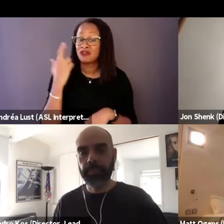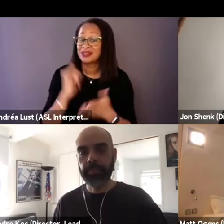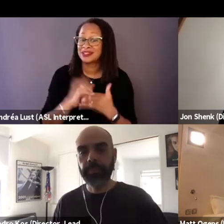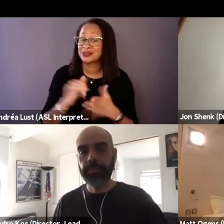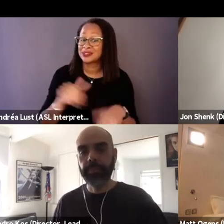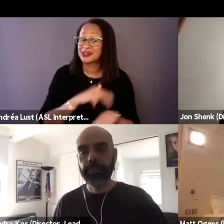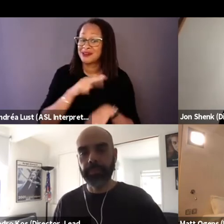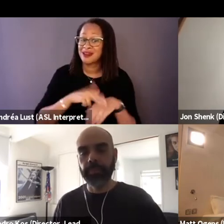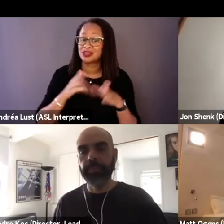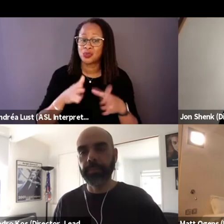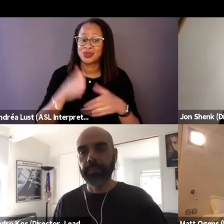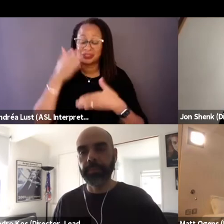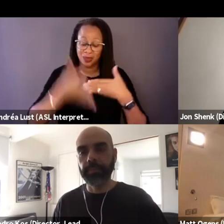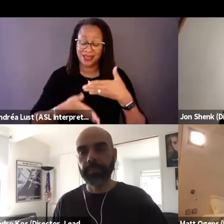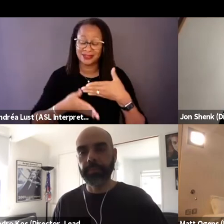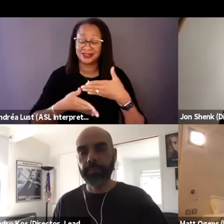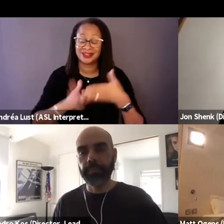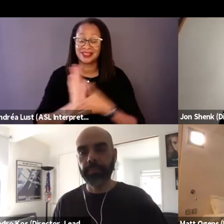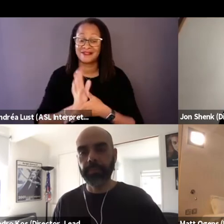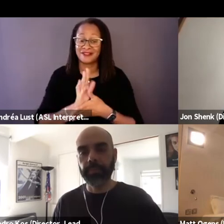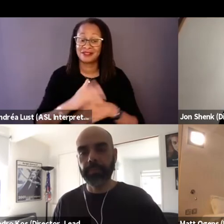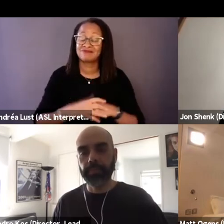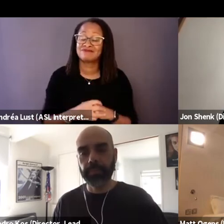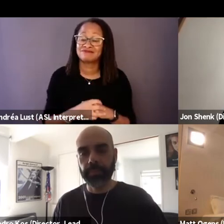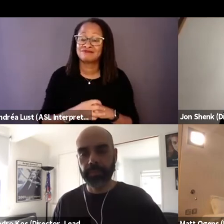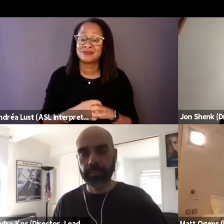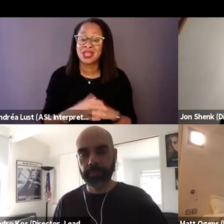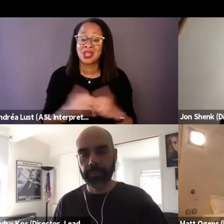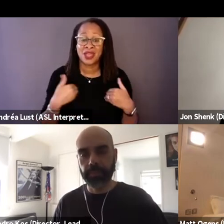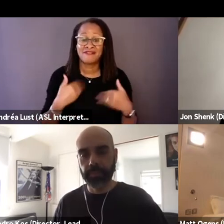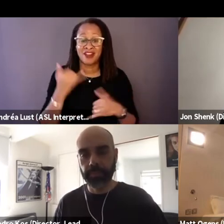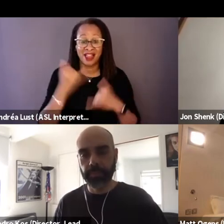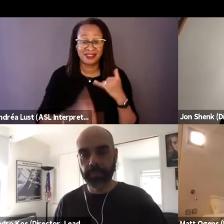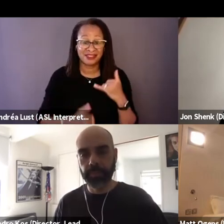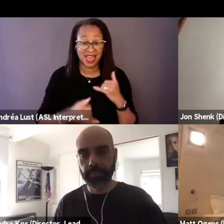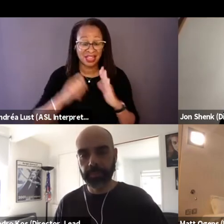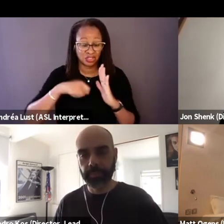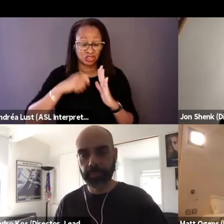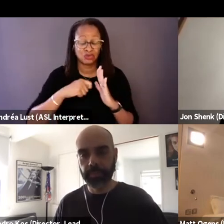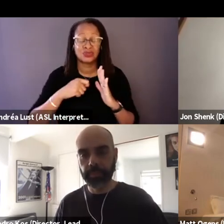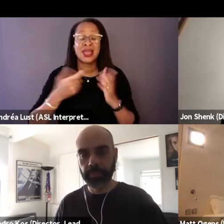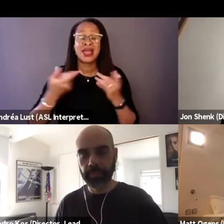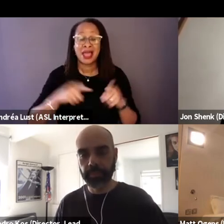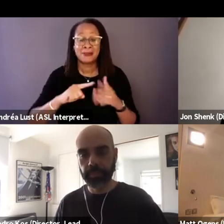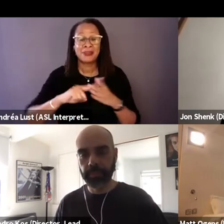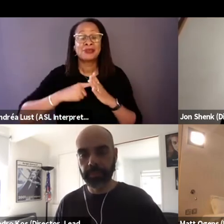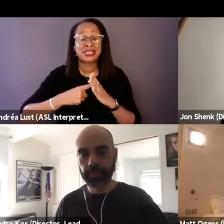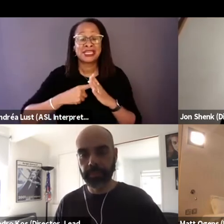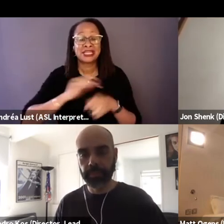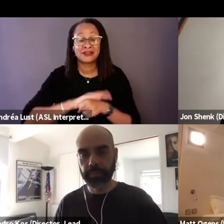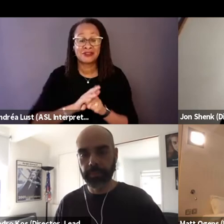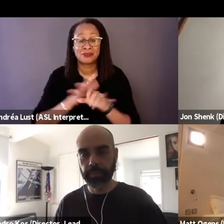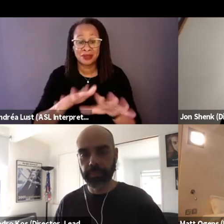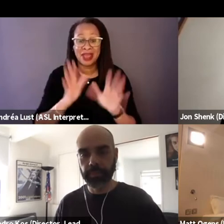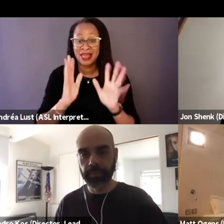to end the film that we could have our last shoot occur at the beginning of the pandemic, and just sort of leave people with the hint